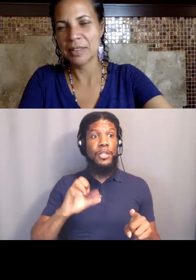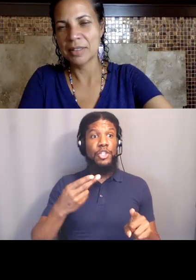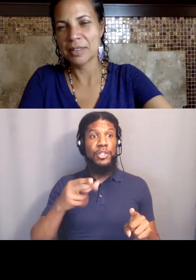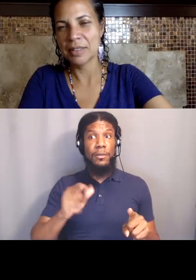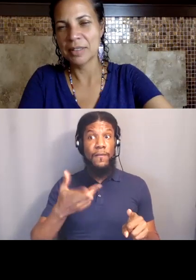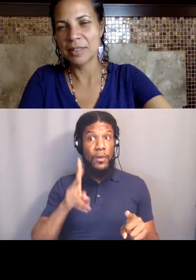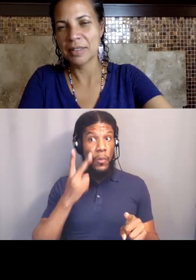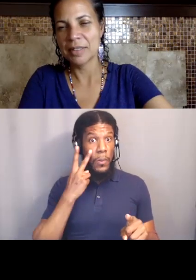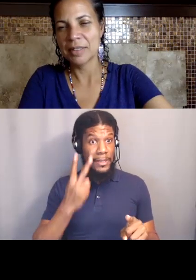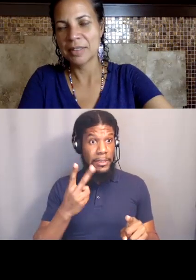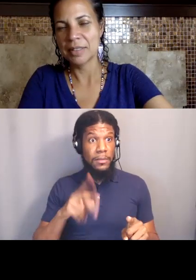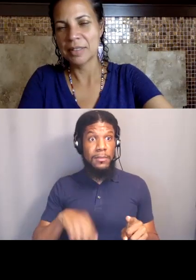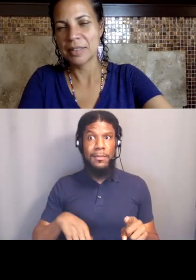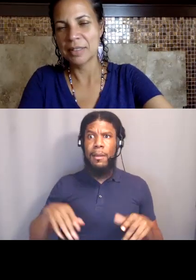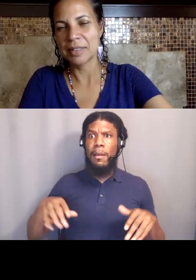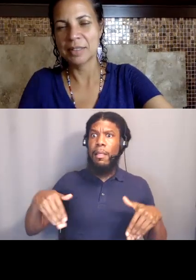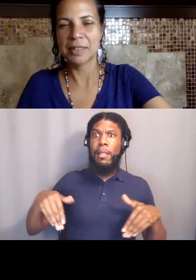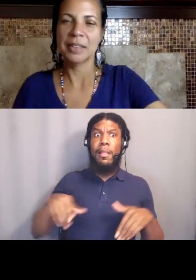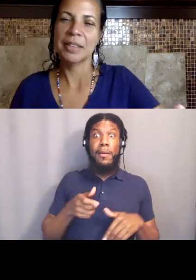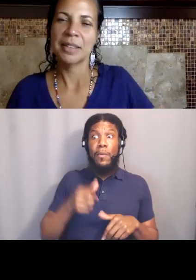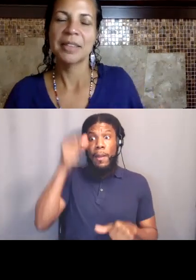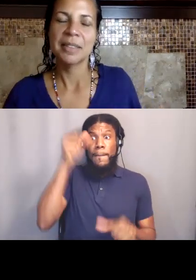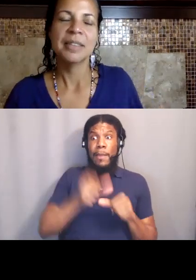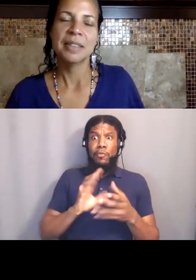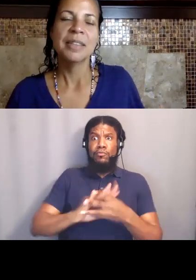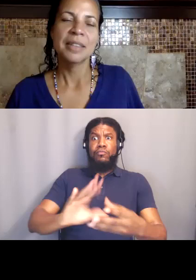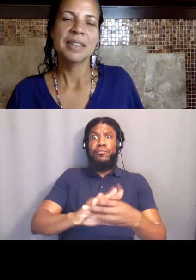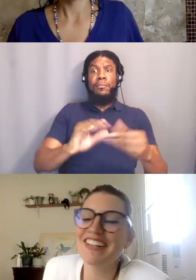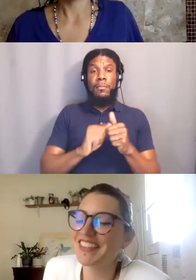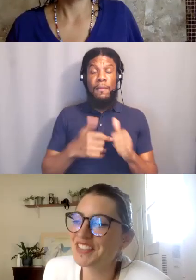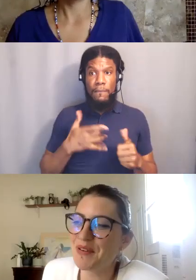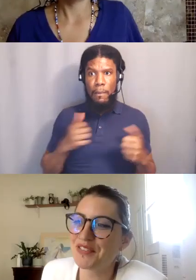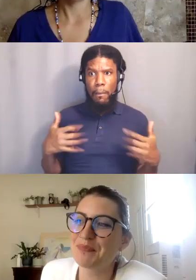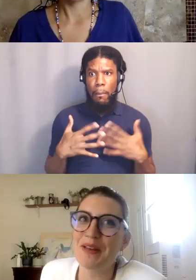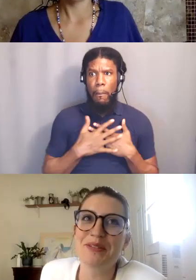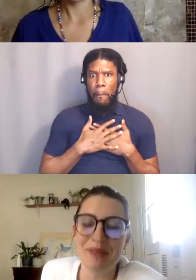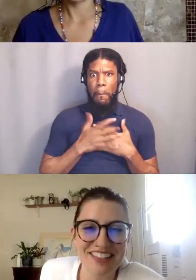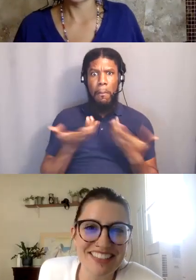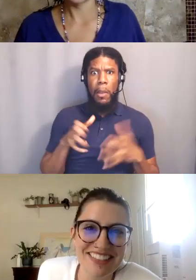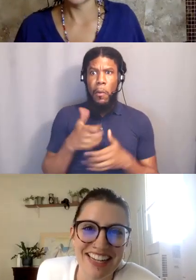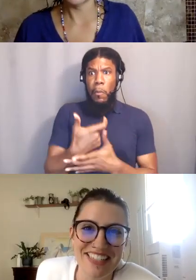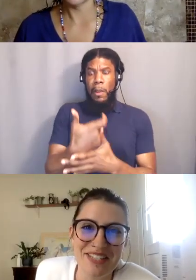[Mischa] I haven't. Y'all scared me last time talking about it. I was like, there's so much responsibility that I need